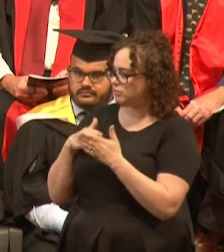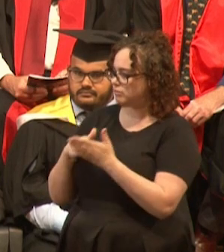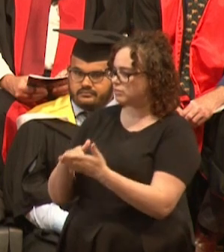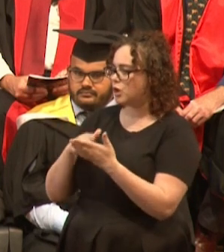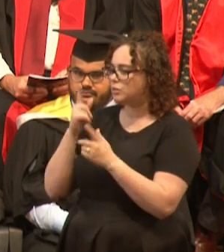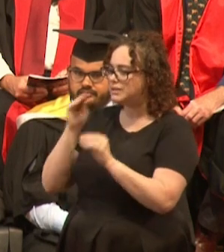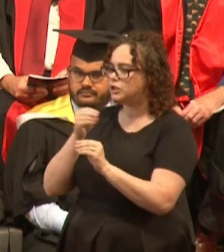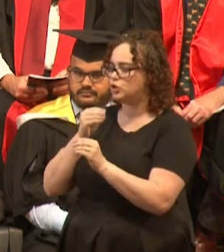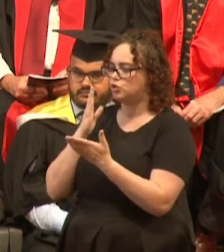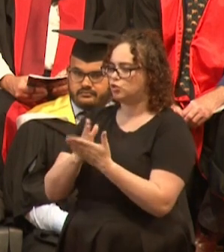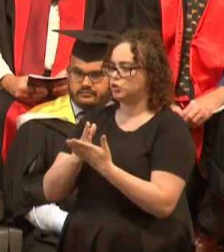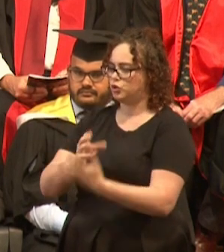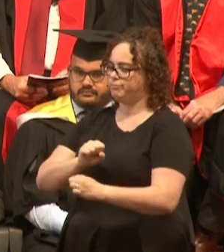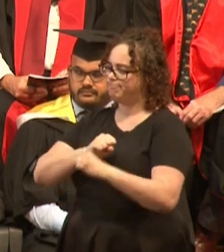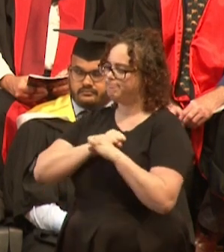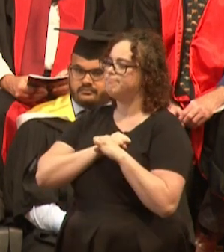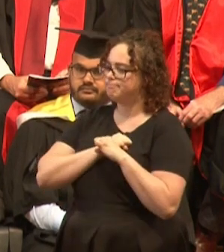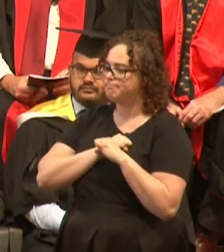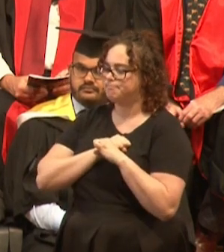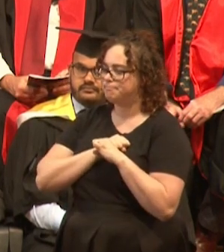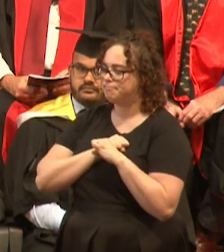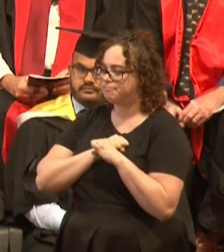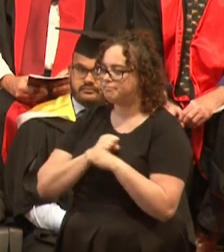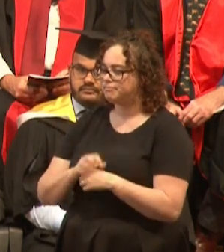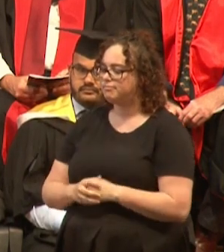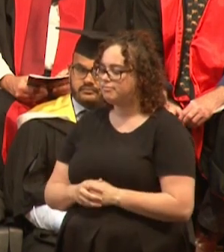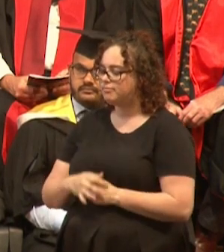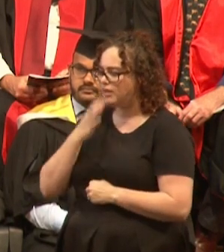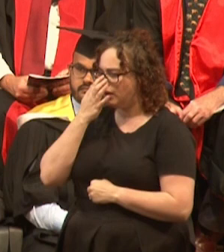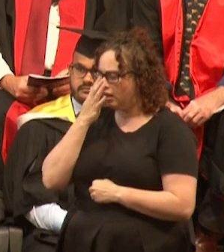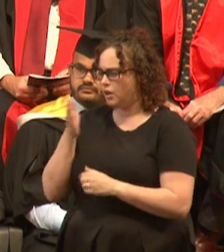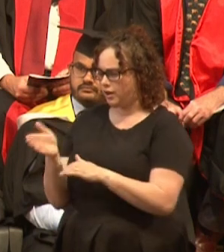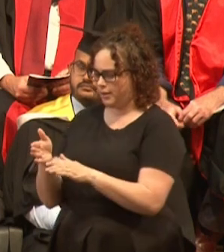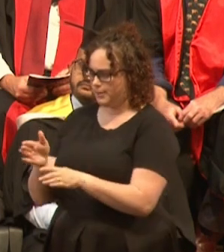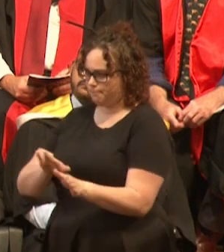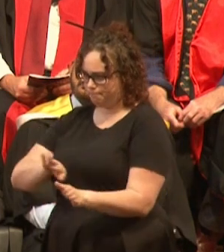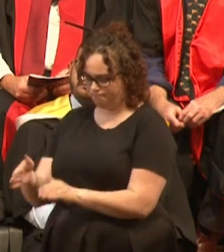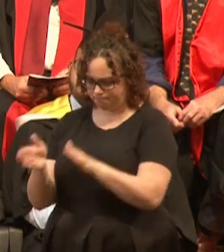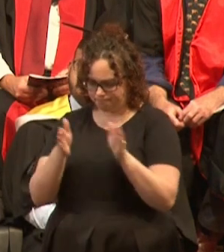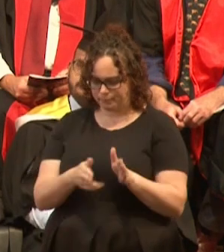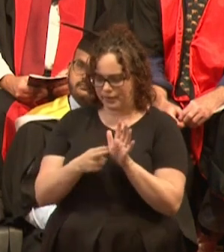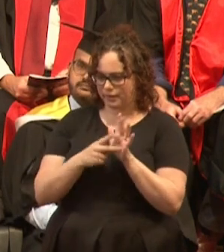daring to try. So, conserving Ningaloo, it became my purpose from a very young age.